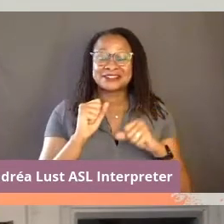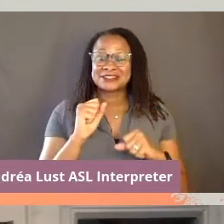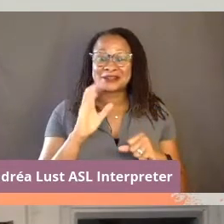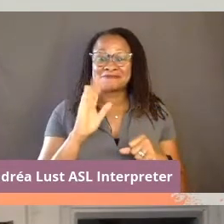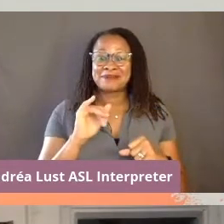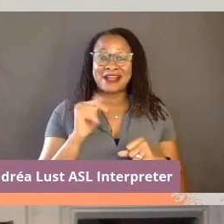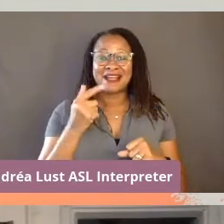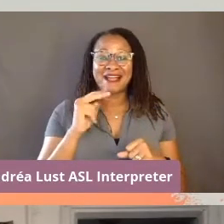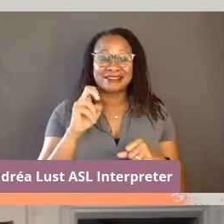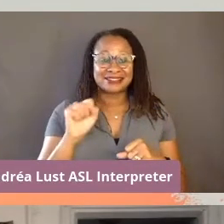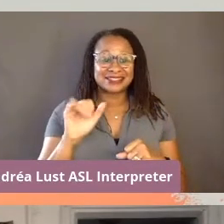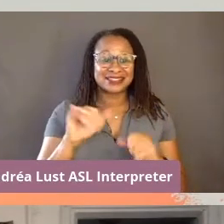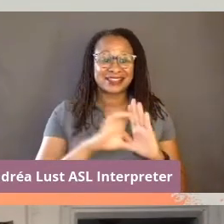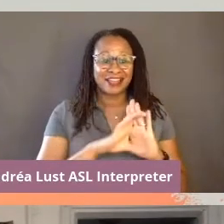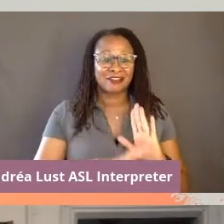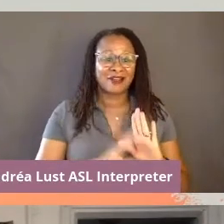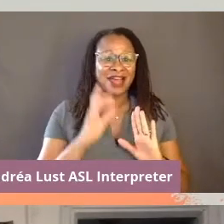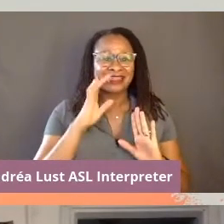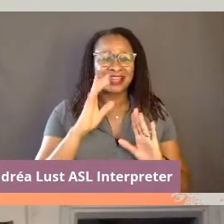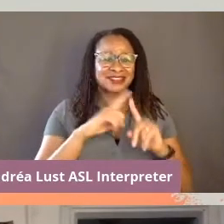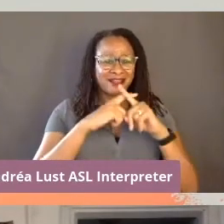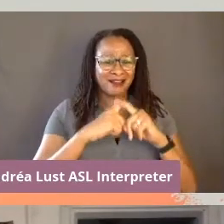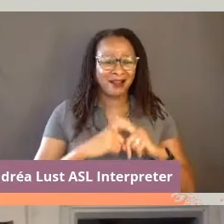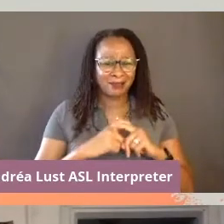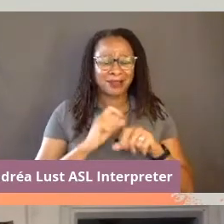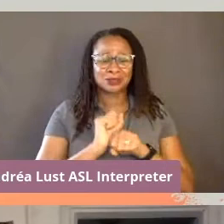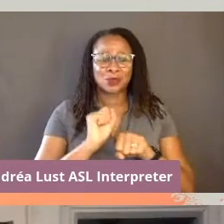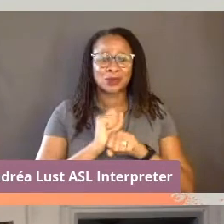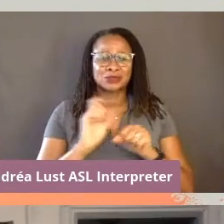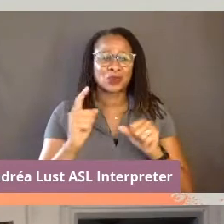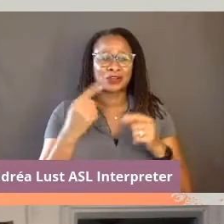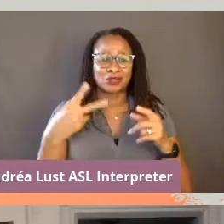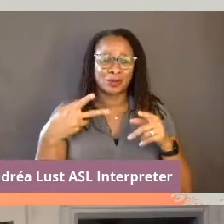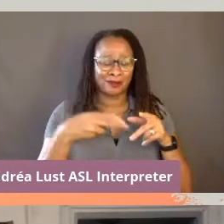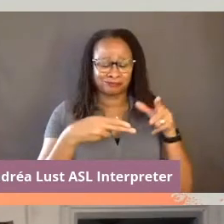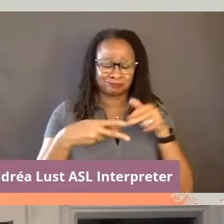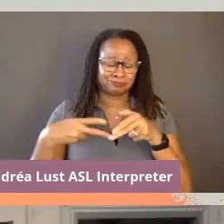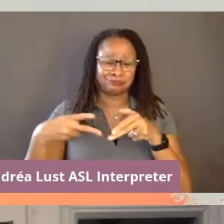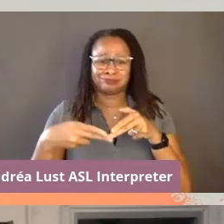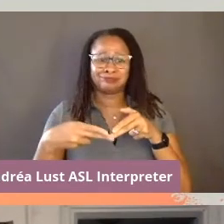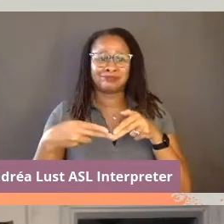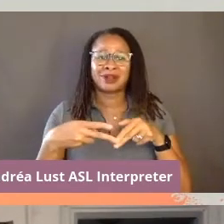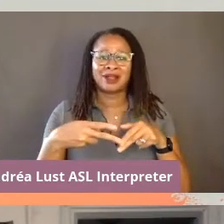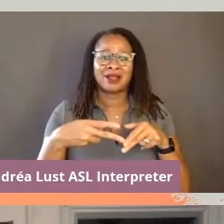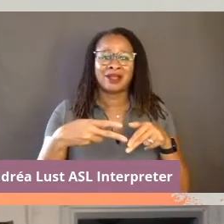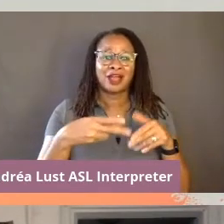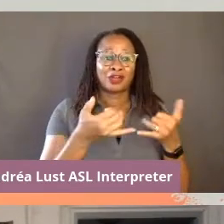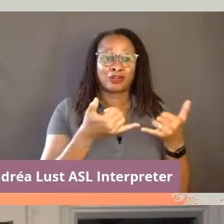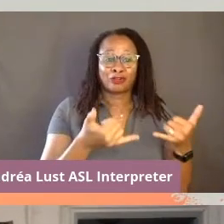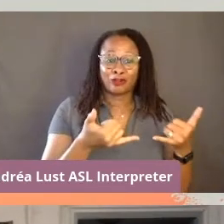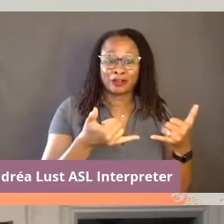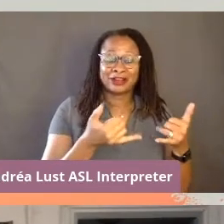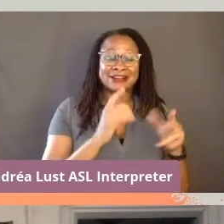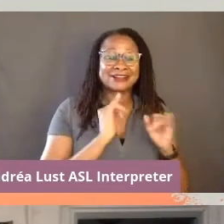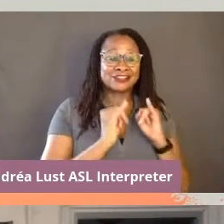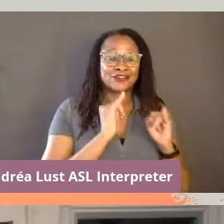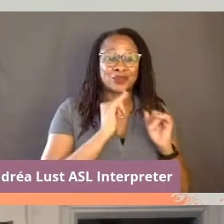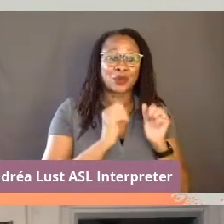I think it's such a complex work where you intercut the, current interviews but also the recreations,